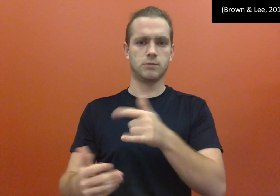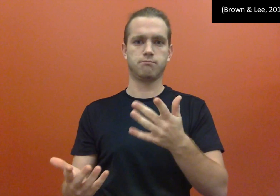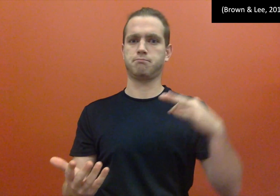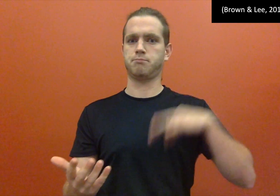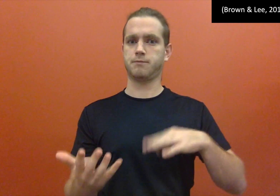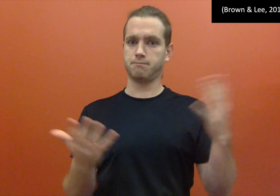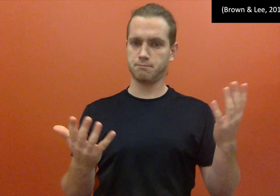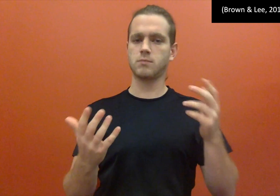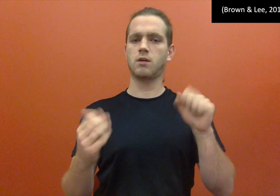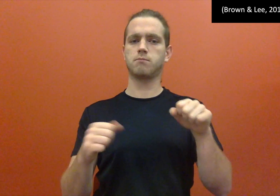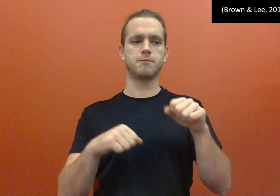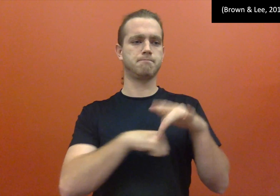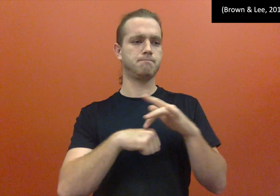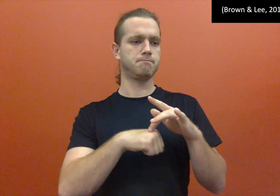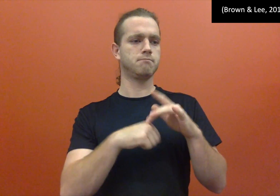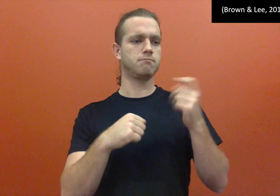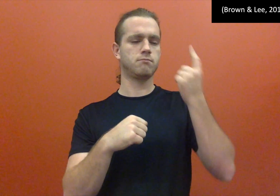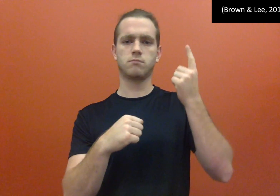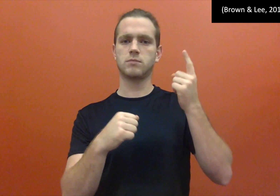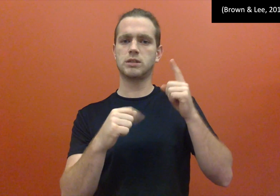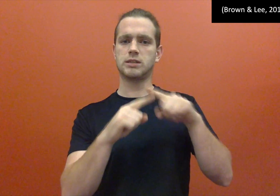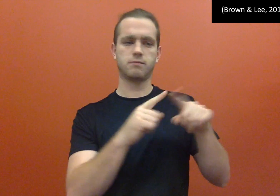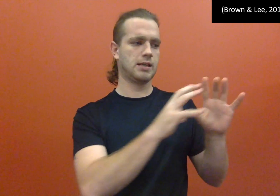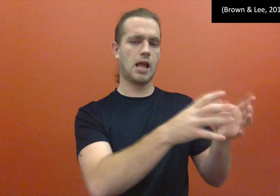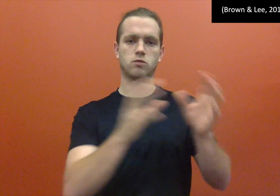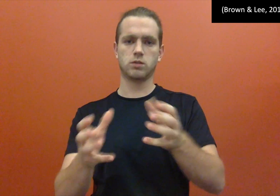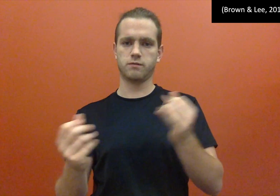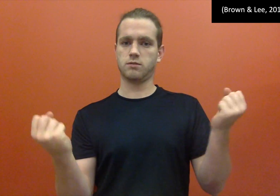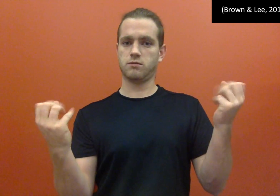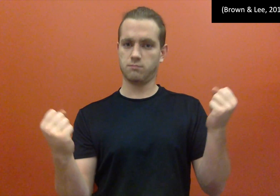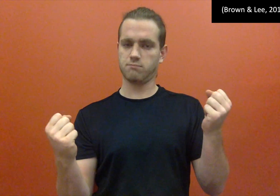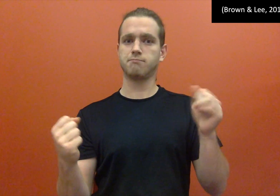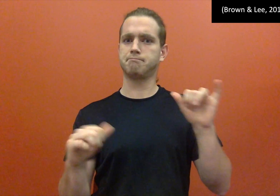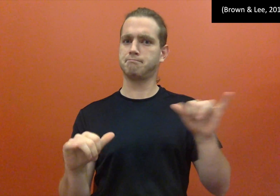A huge benefit where ASL learners can learn and acknowledge different categories of sign language.